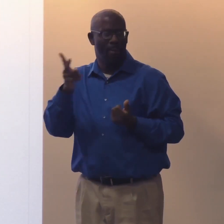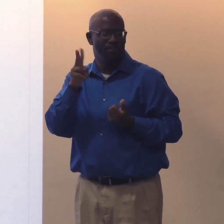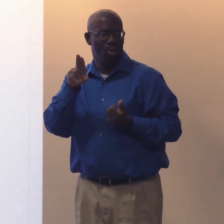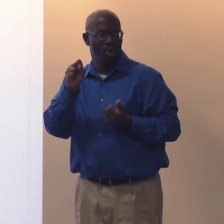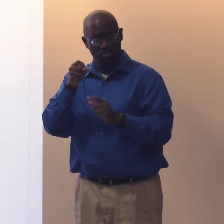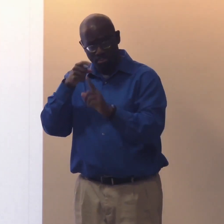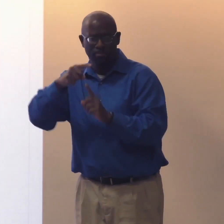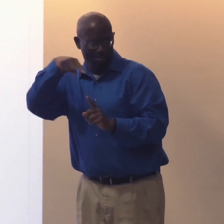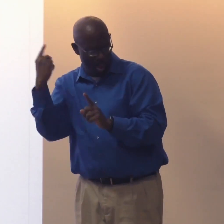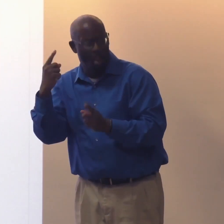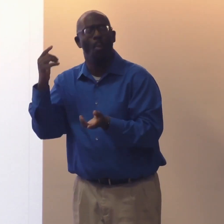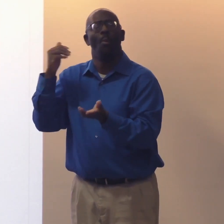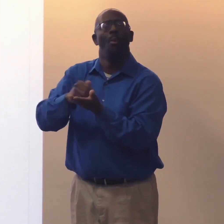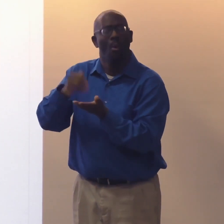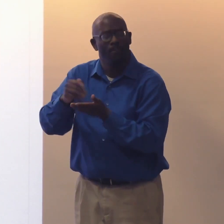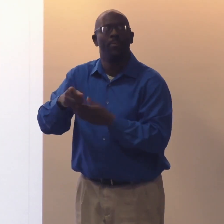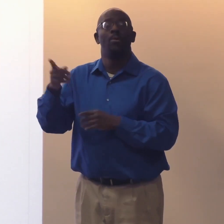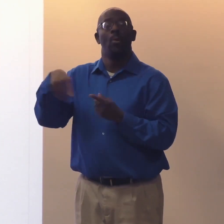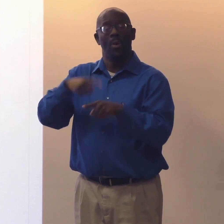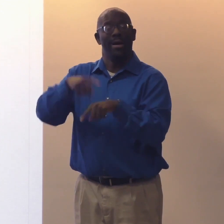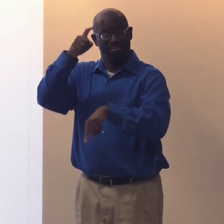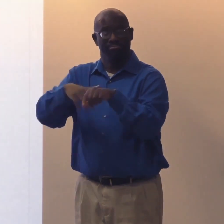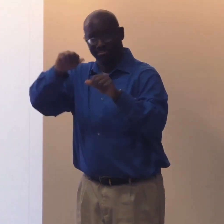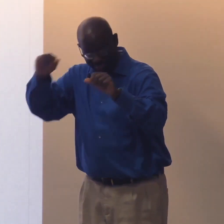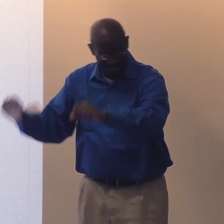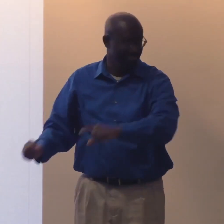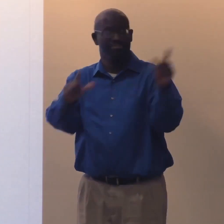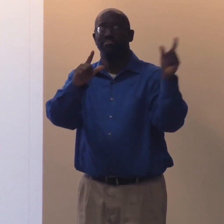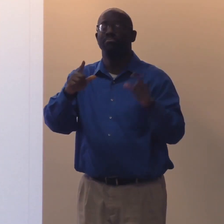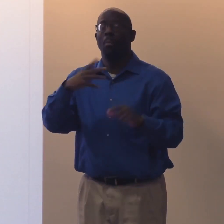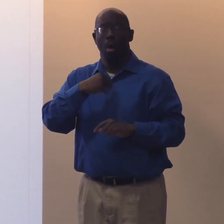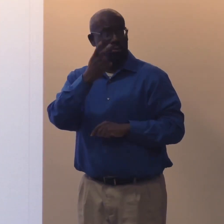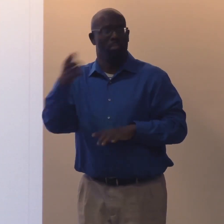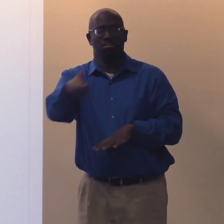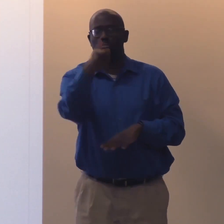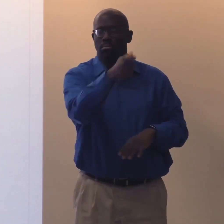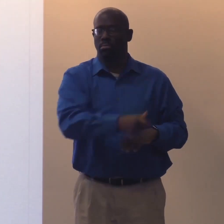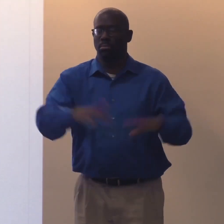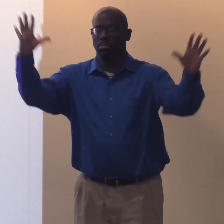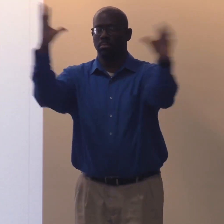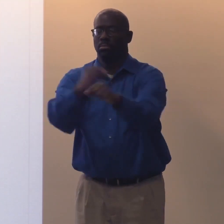I've talked with several Black VRS users. And oftentimes when a white person